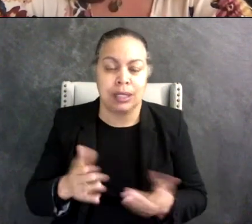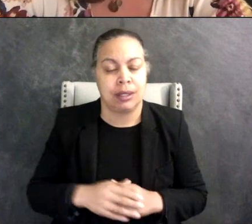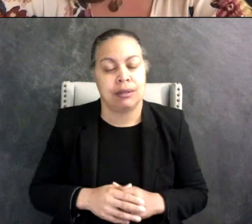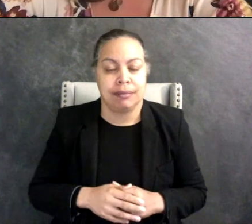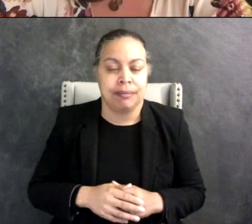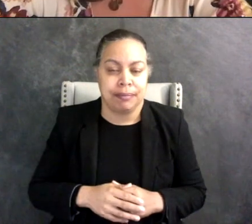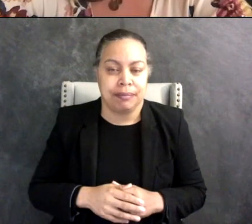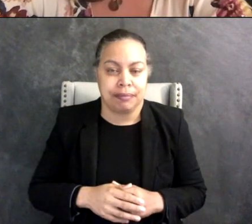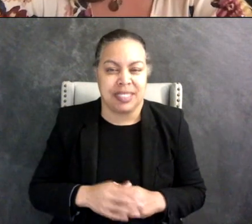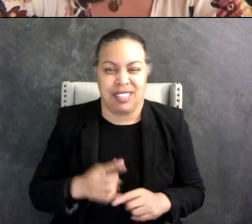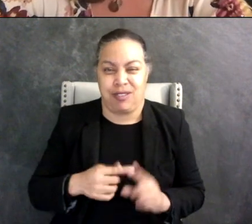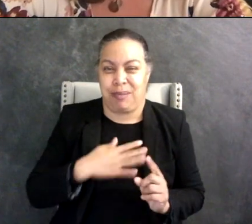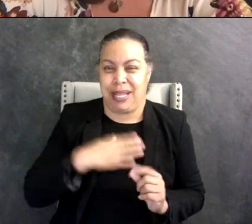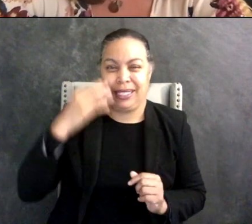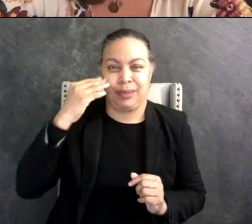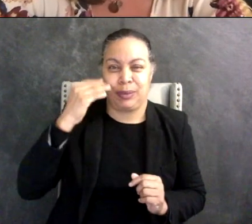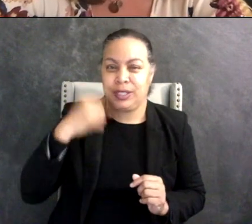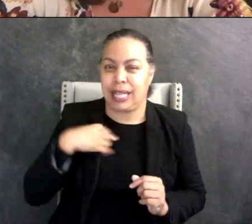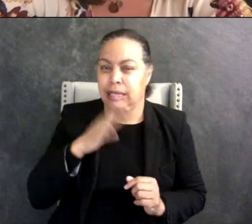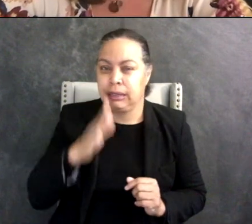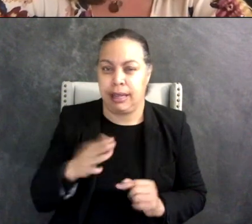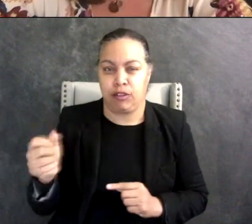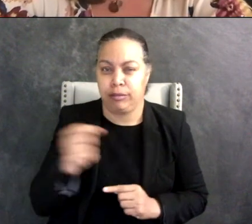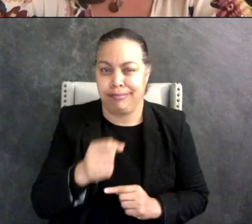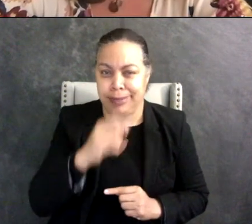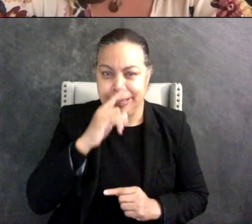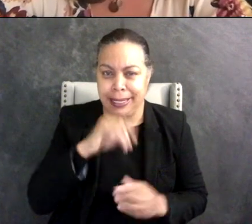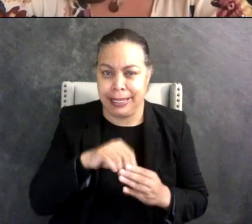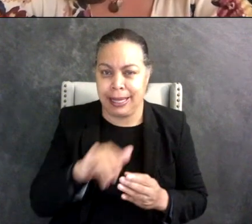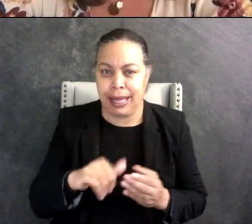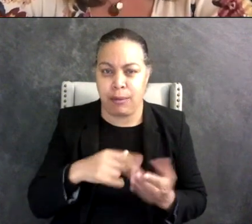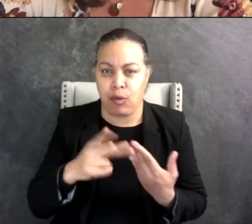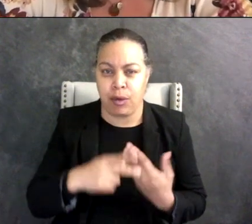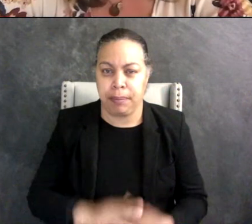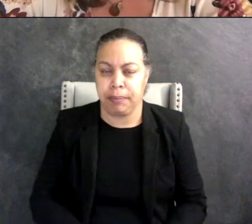say from my experience I would never put a child in that kind of program. It's like if you want